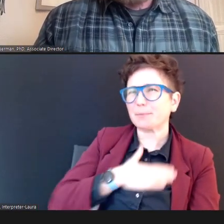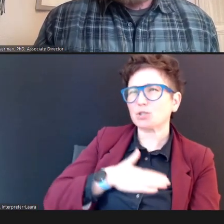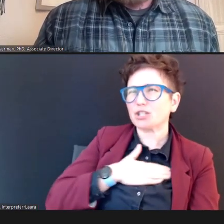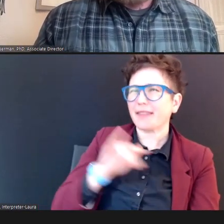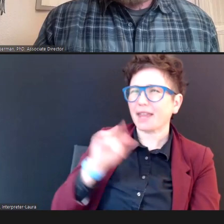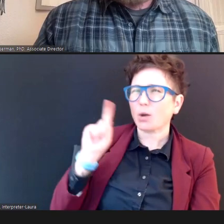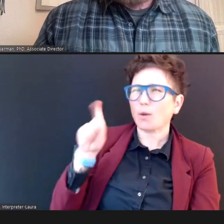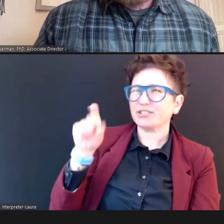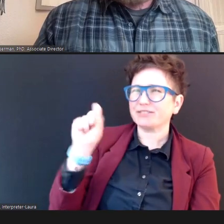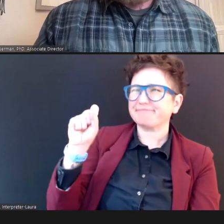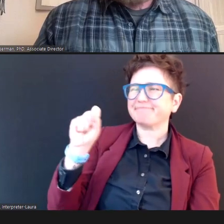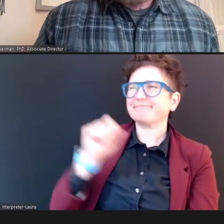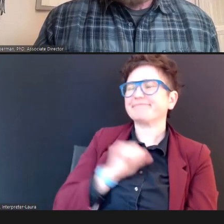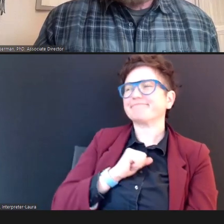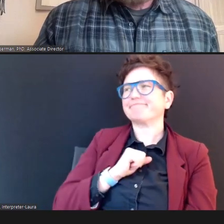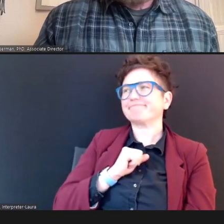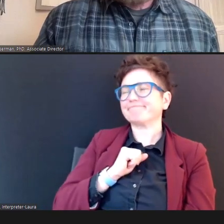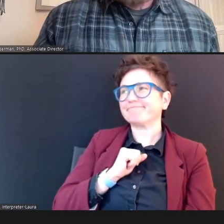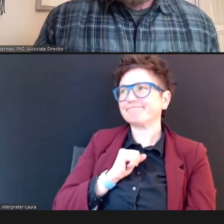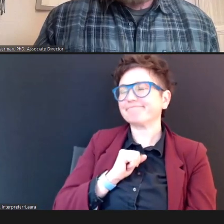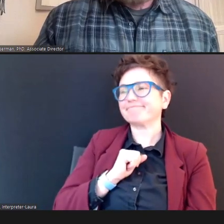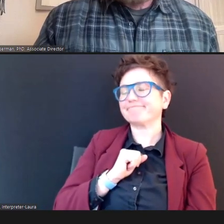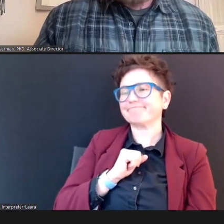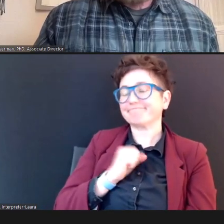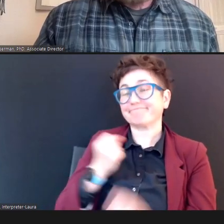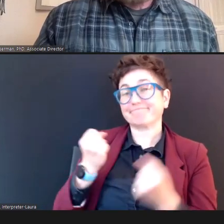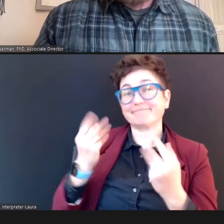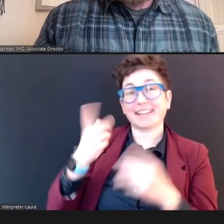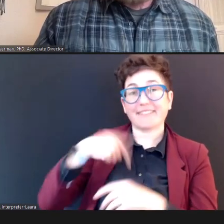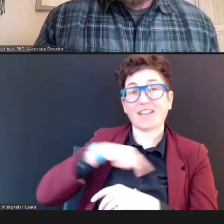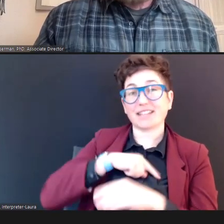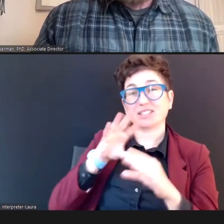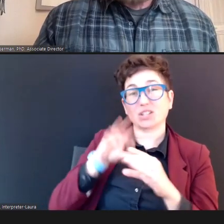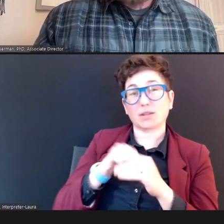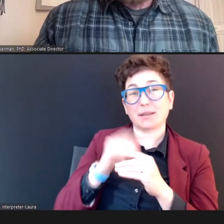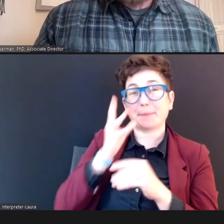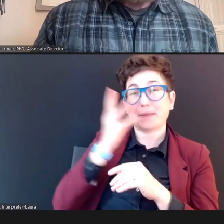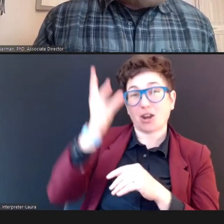of us, including our parents, that we work with, we -- we assume